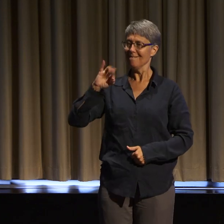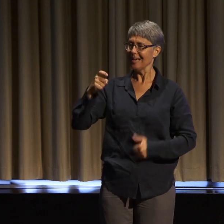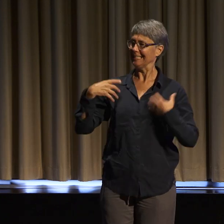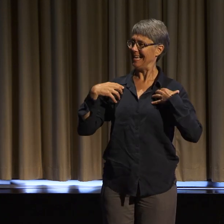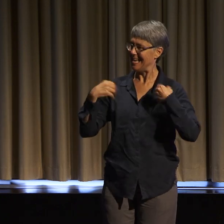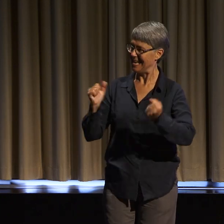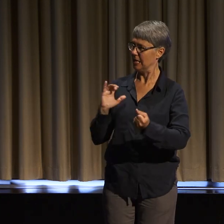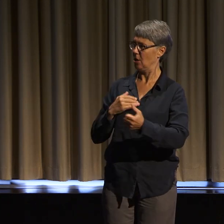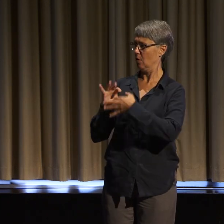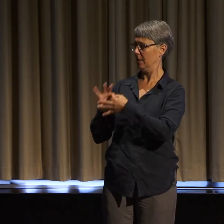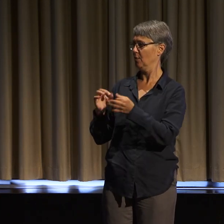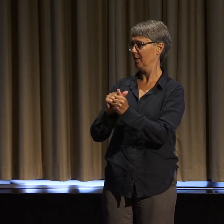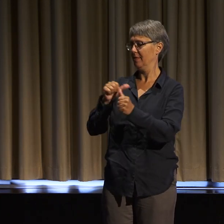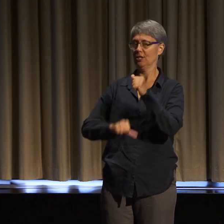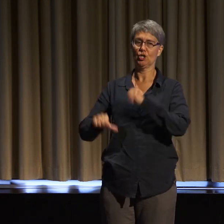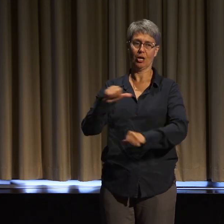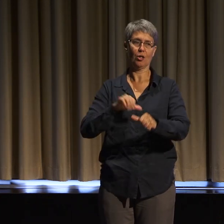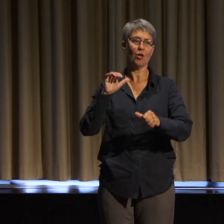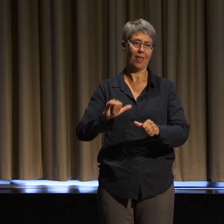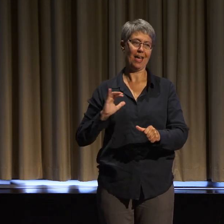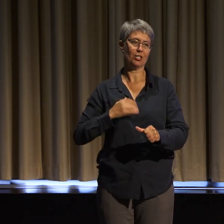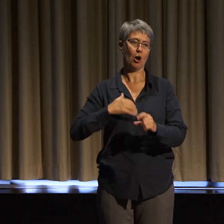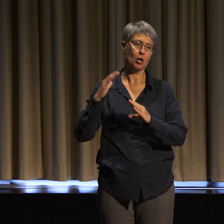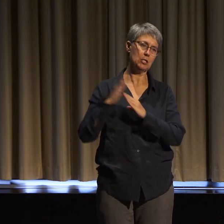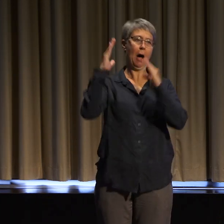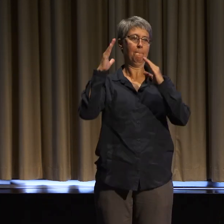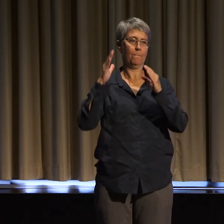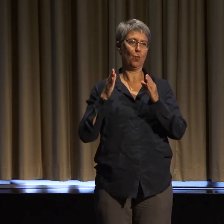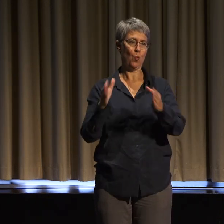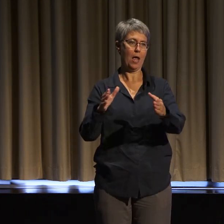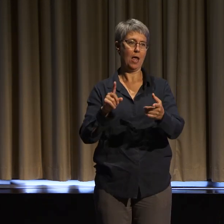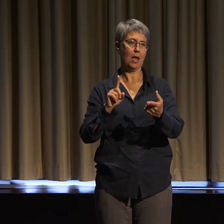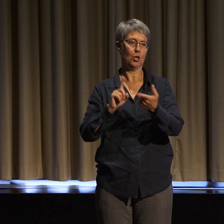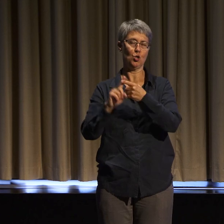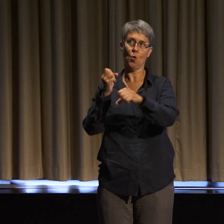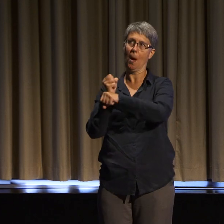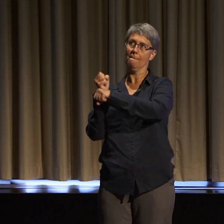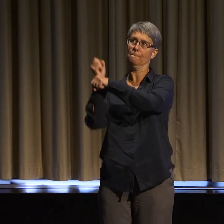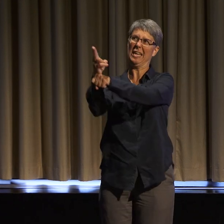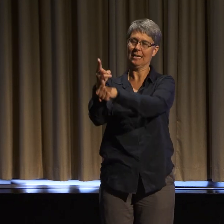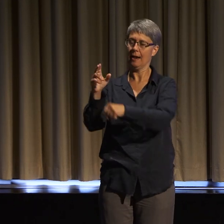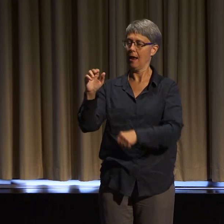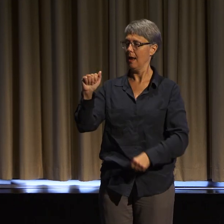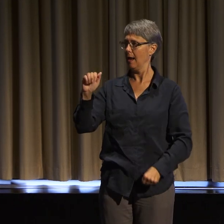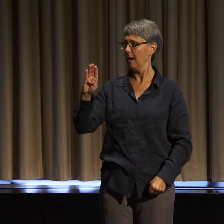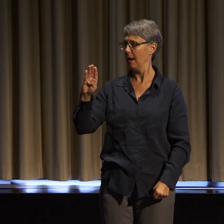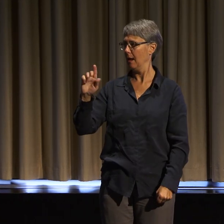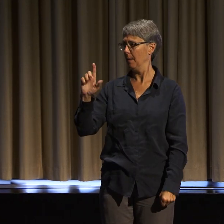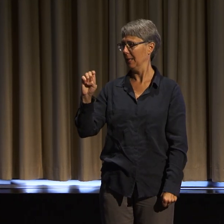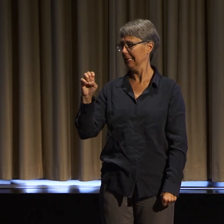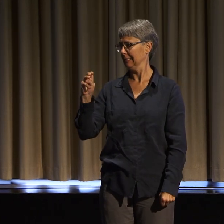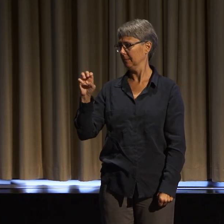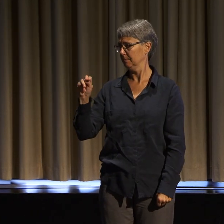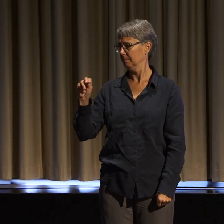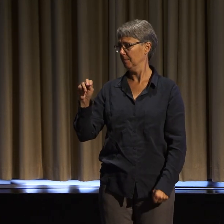One of the greatest ways that we can resist abled supremacy is by loving each other.